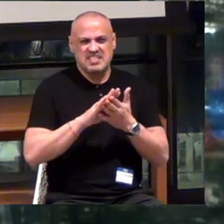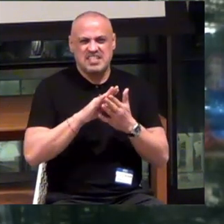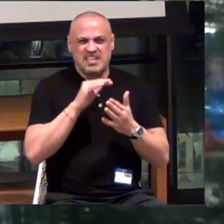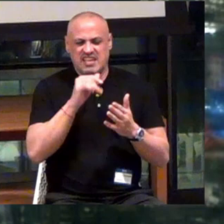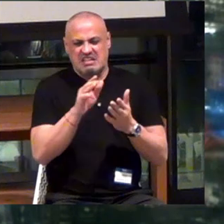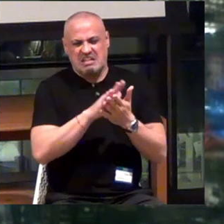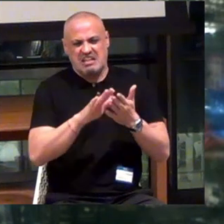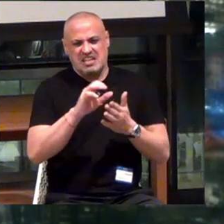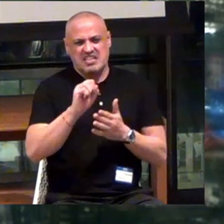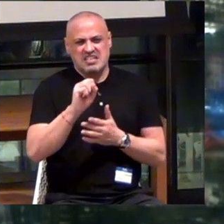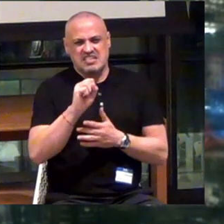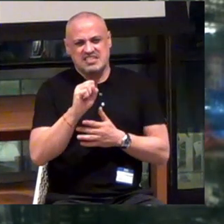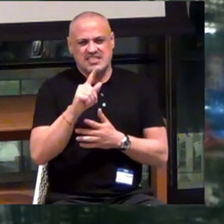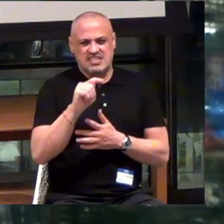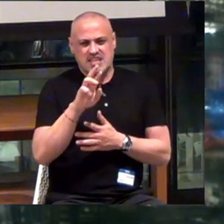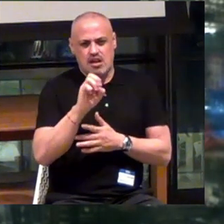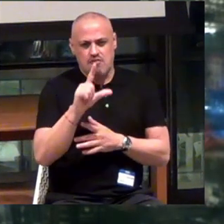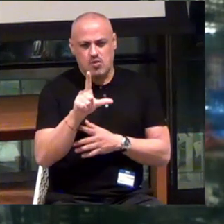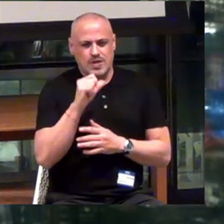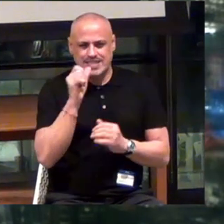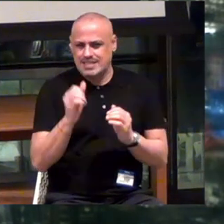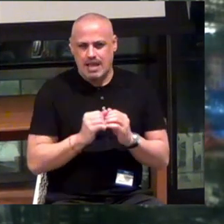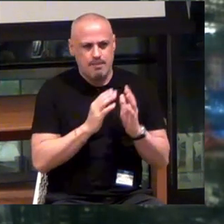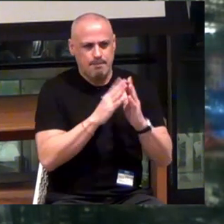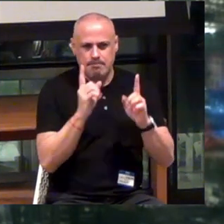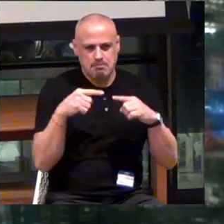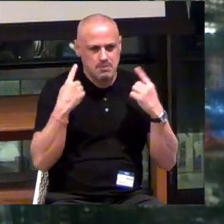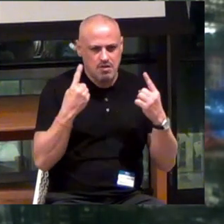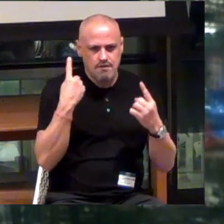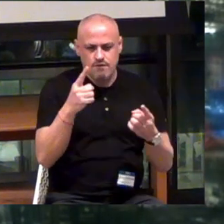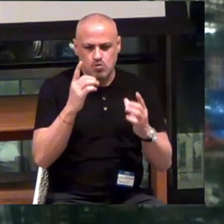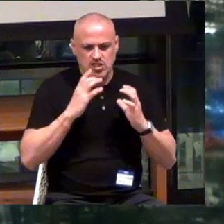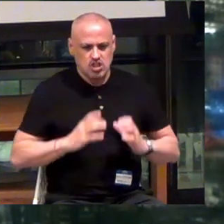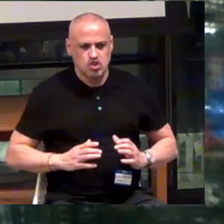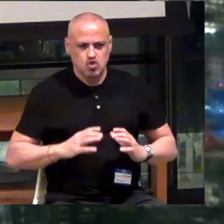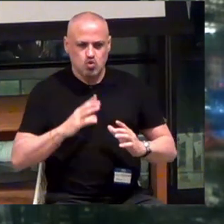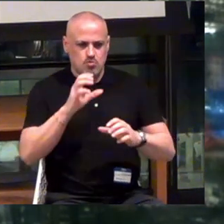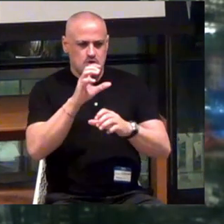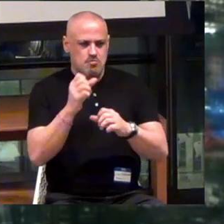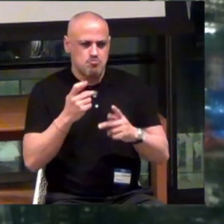And it's not been built as consumer products are built.